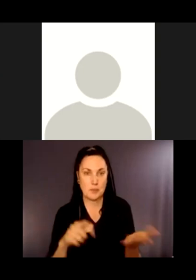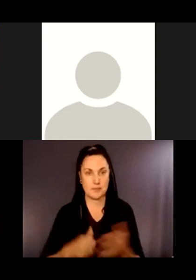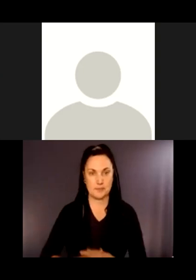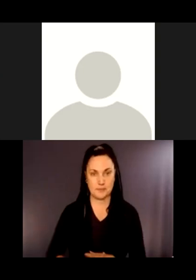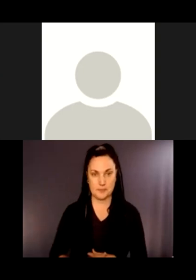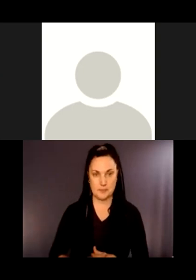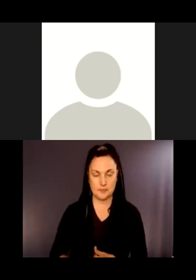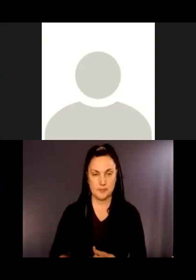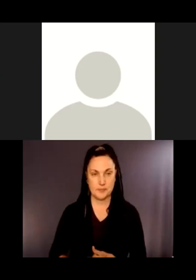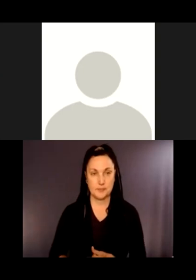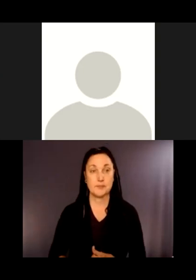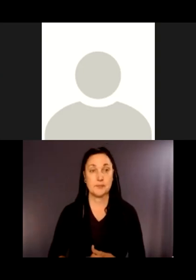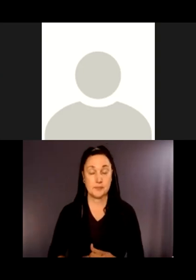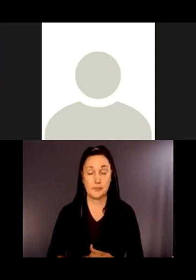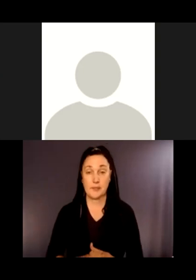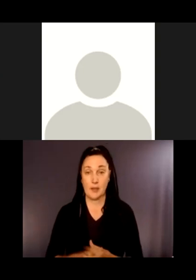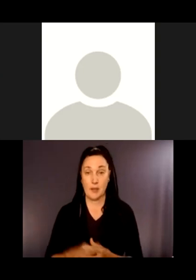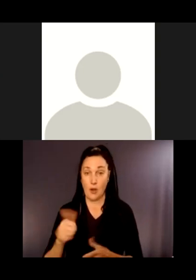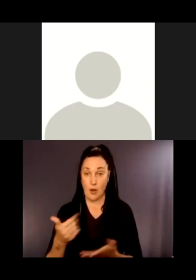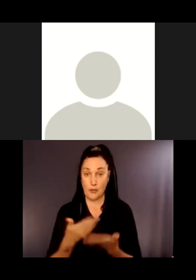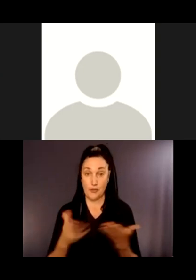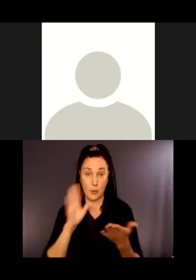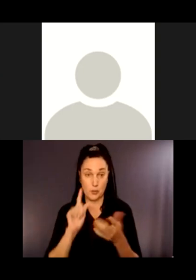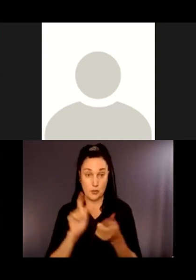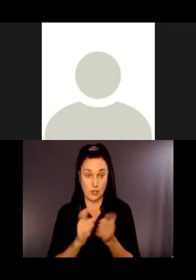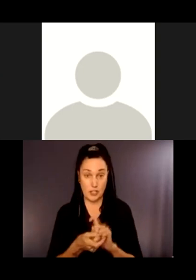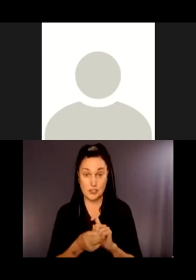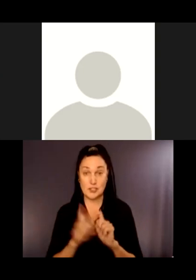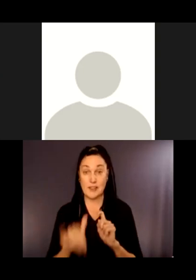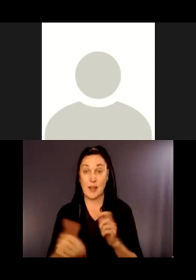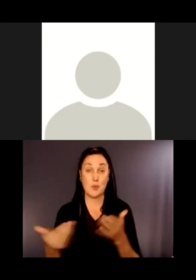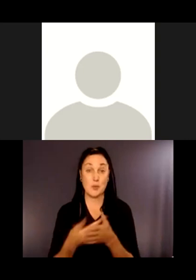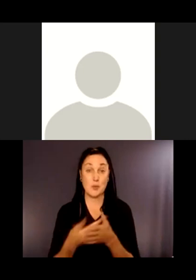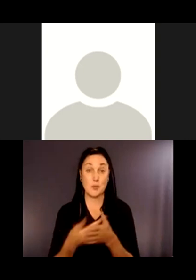Another change will be that the restored trail will be flatter and straighter for a longer stretch than it is now.